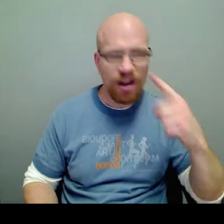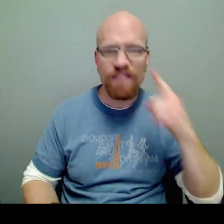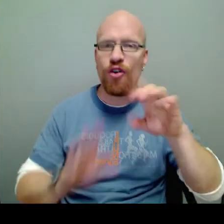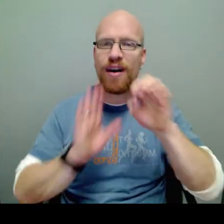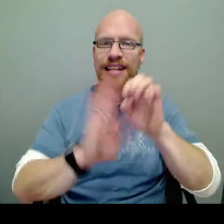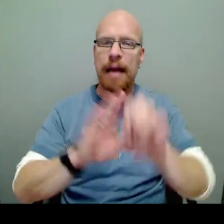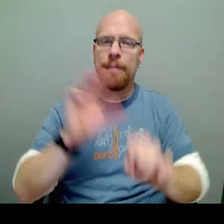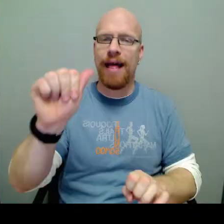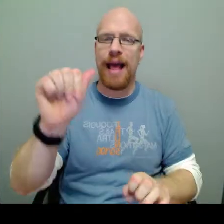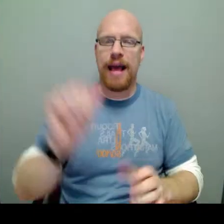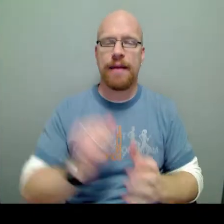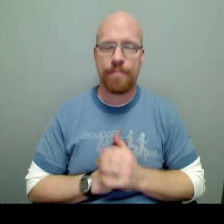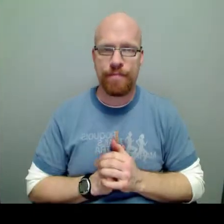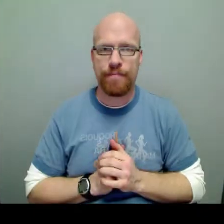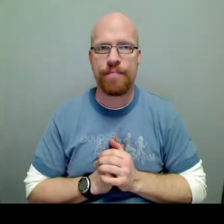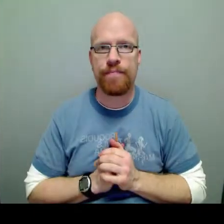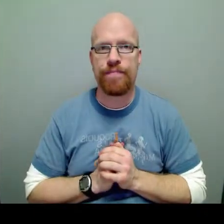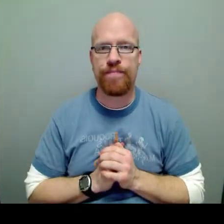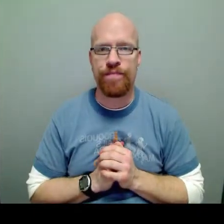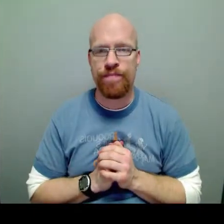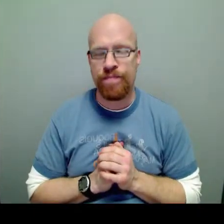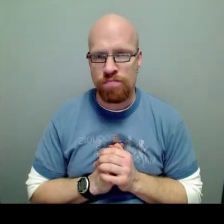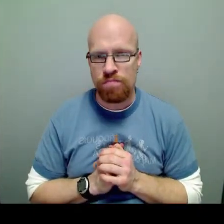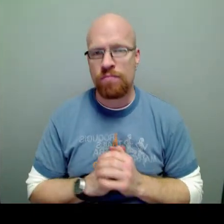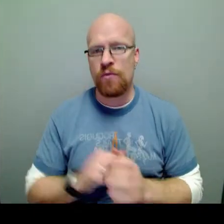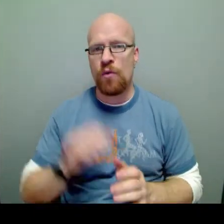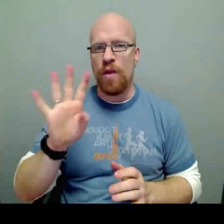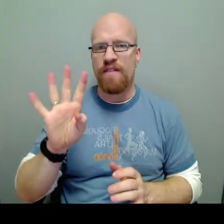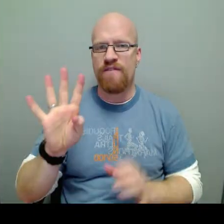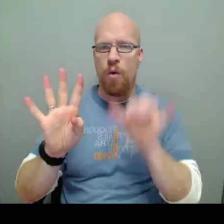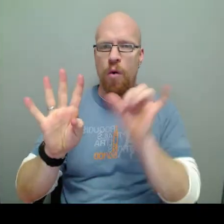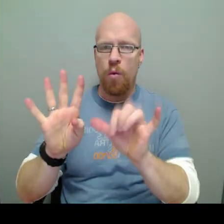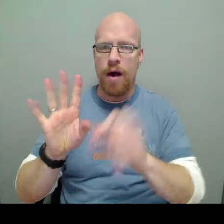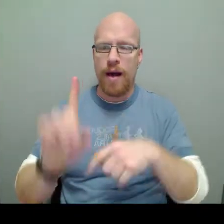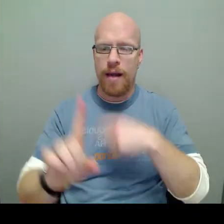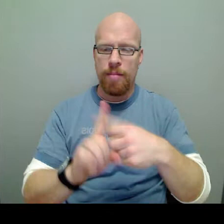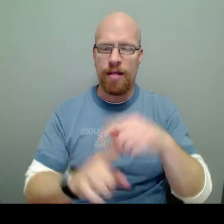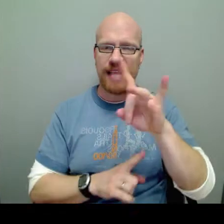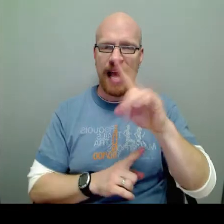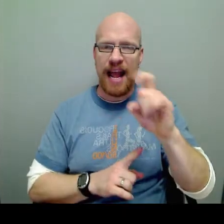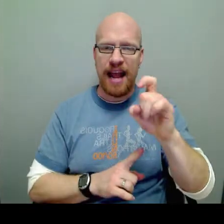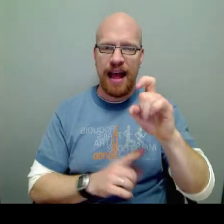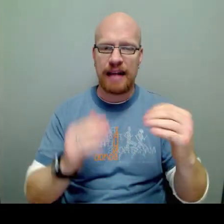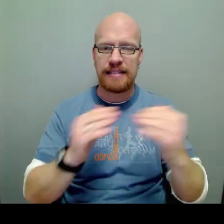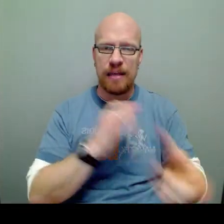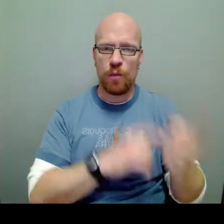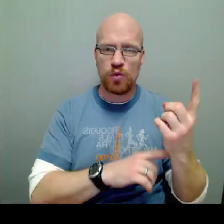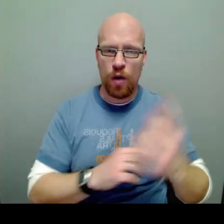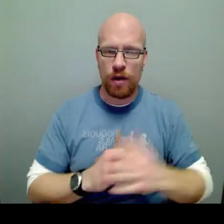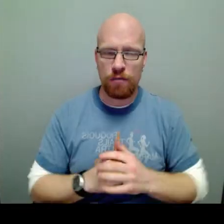Now, for example A, we have 4Y plus 8X equals 1.